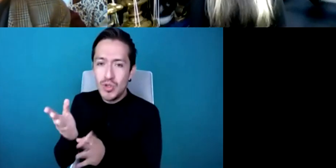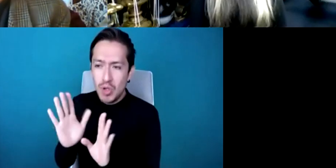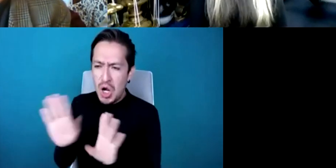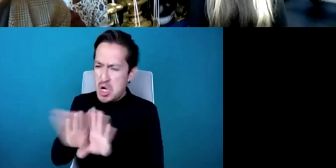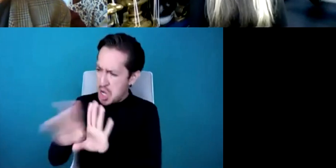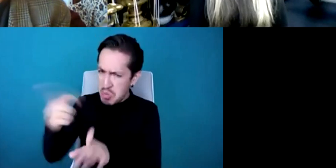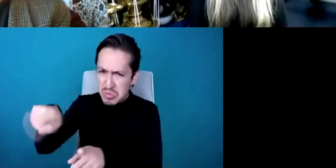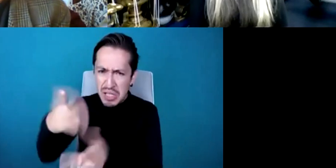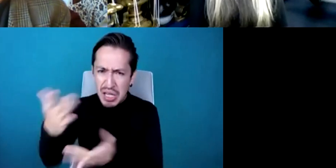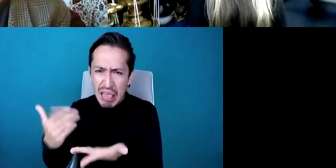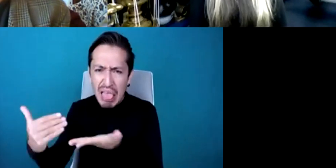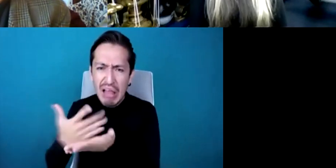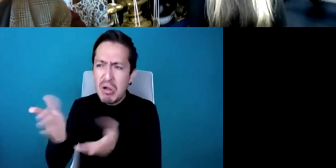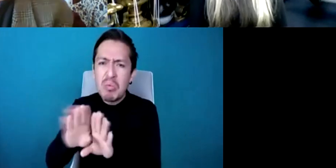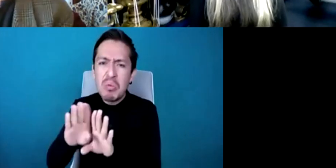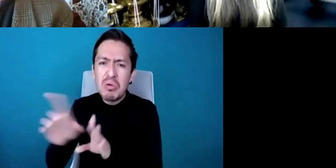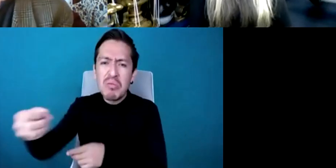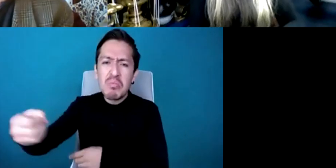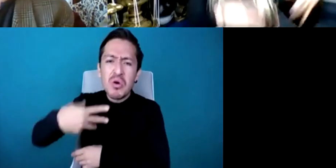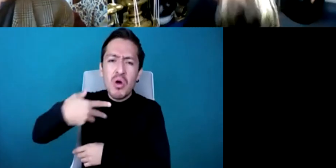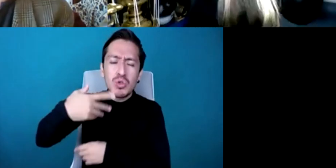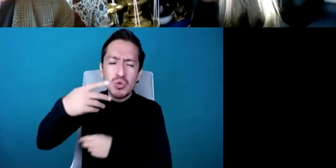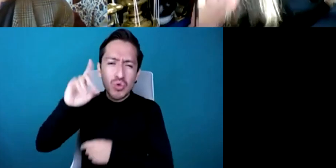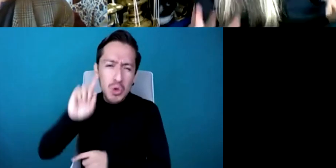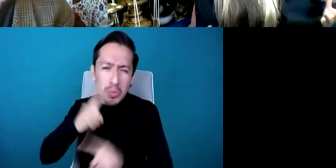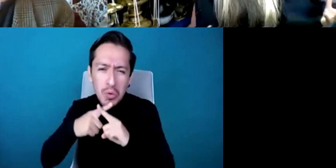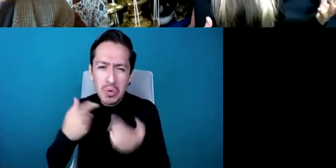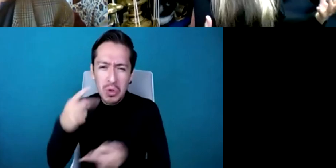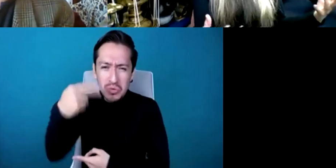think that was right it was it was much more appropriate to find out what is the situation